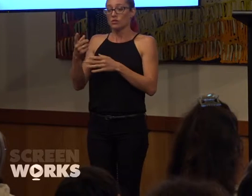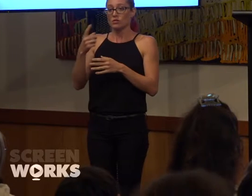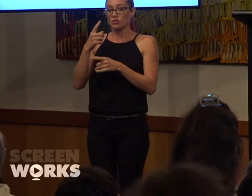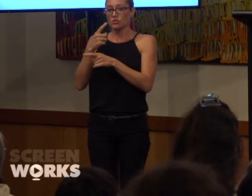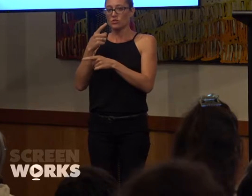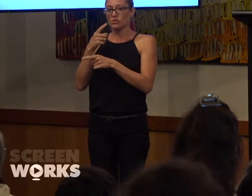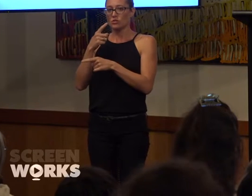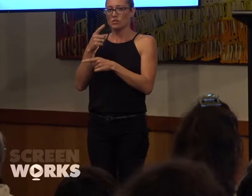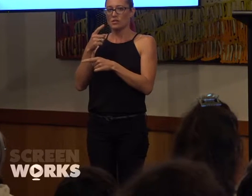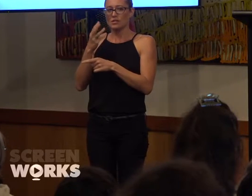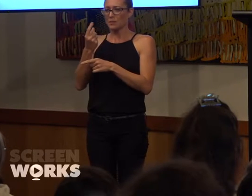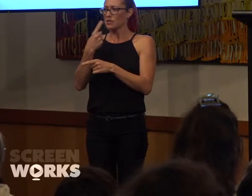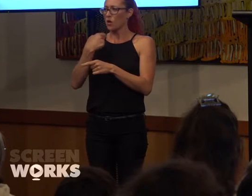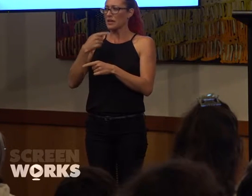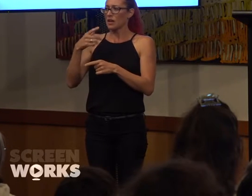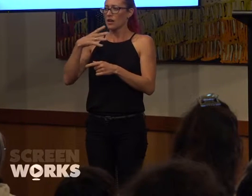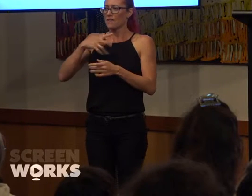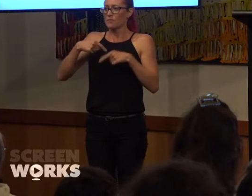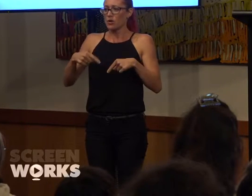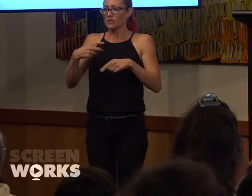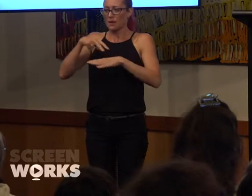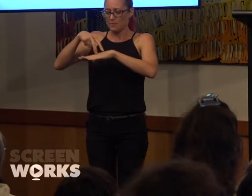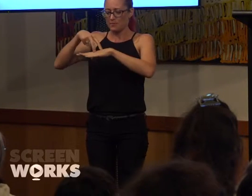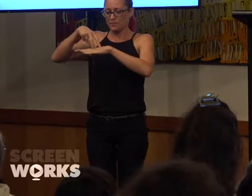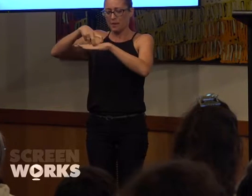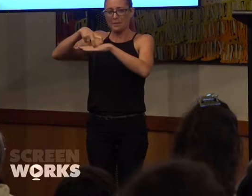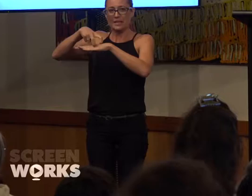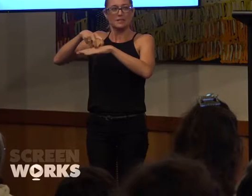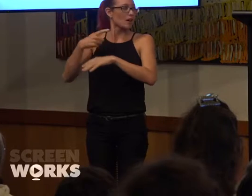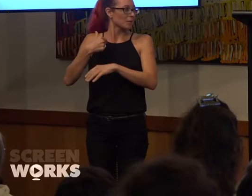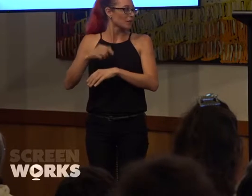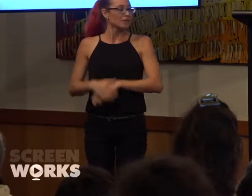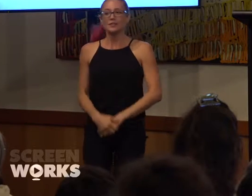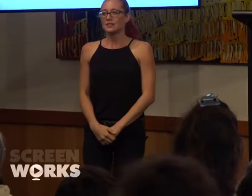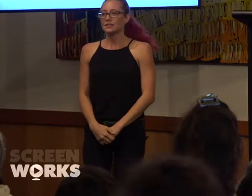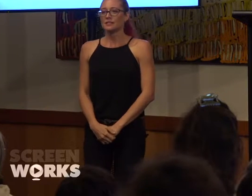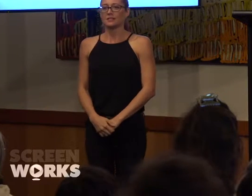have to bend your knees so I'm bending my knees.